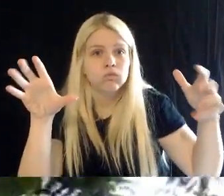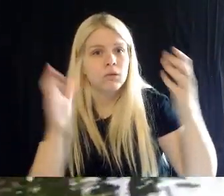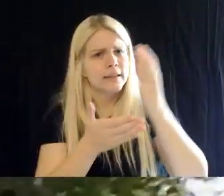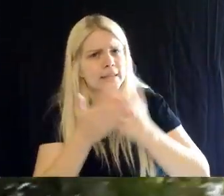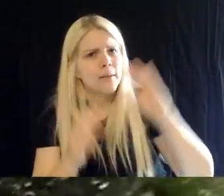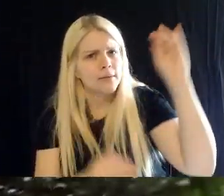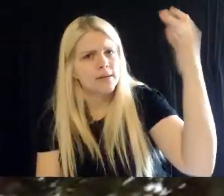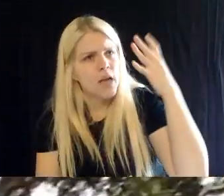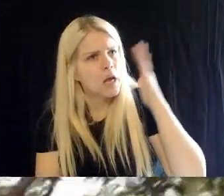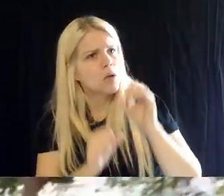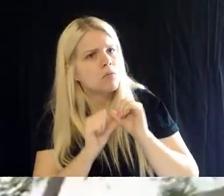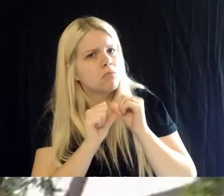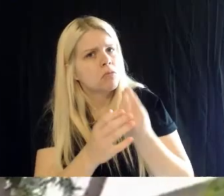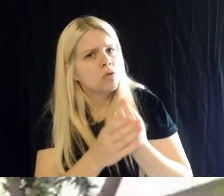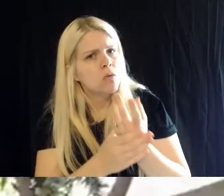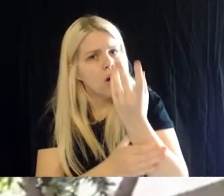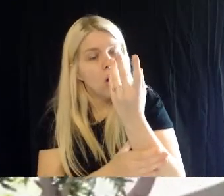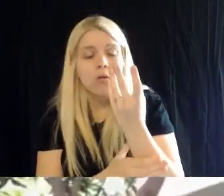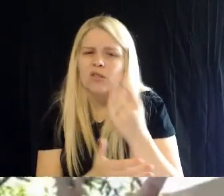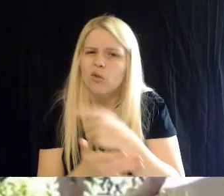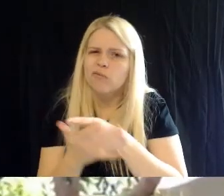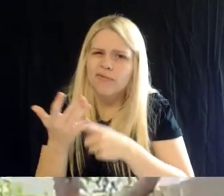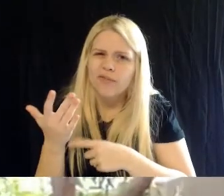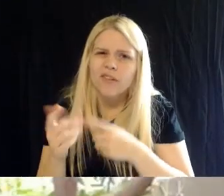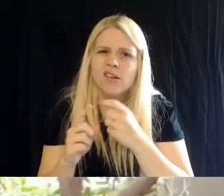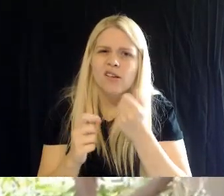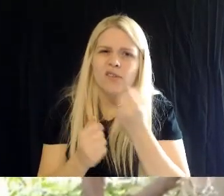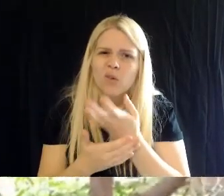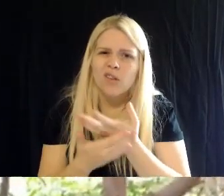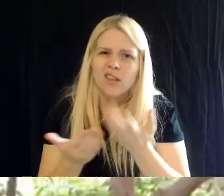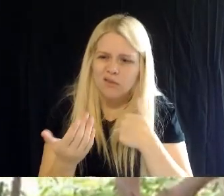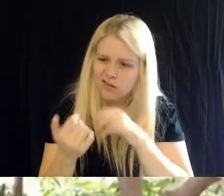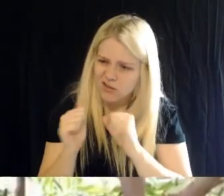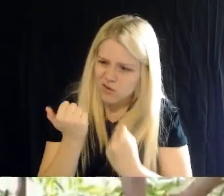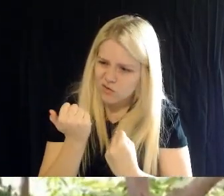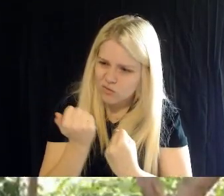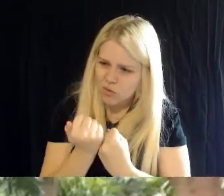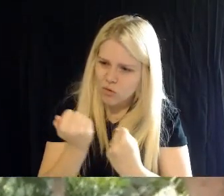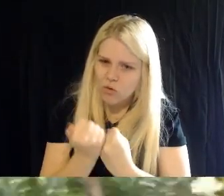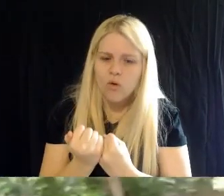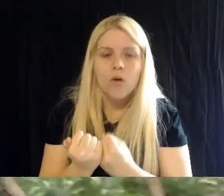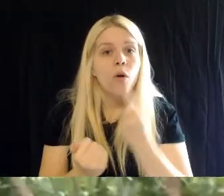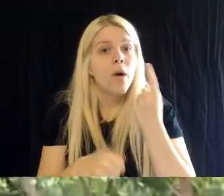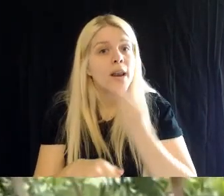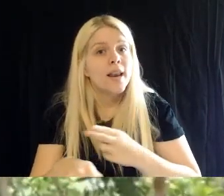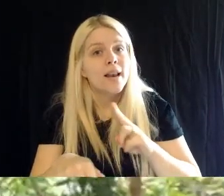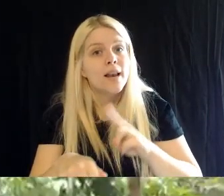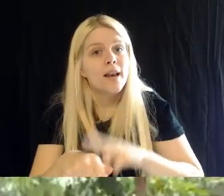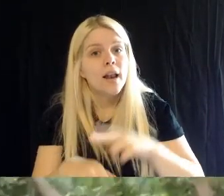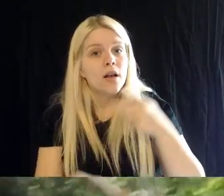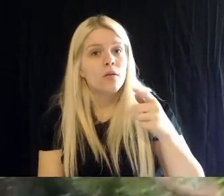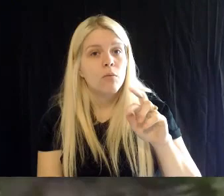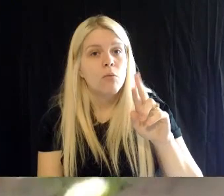are- those are some of the efforts that we're trying to support, like Gorongosa National Park- with the coffee production.